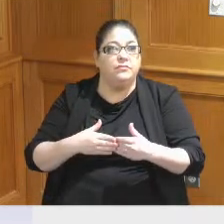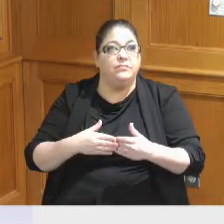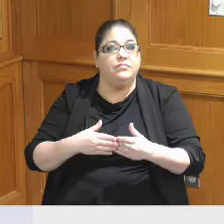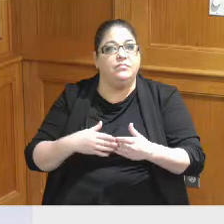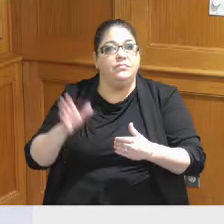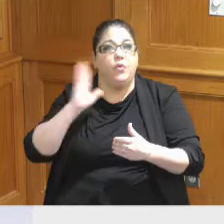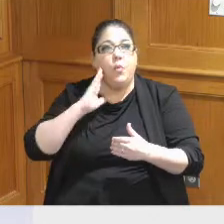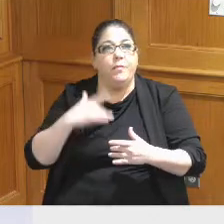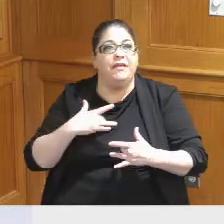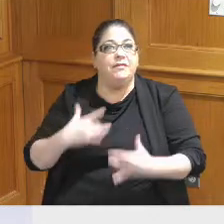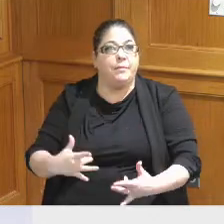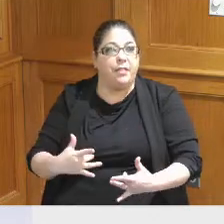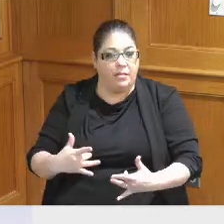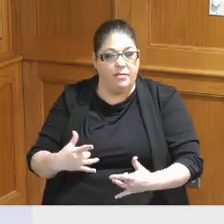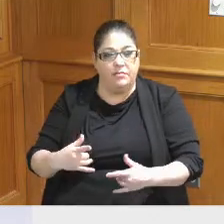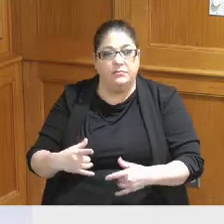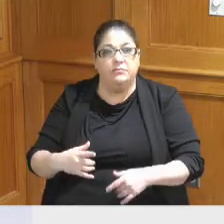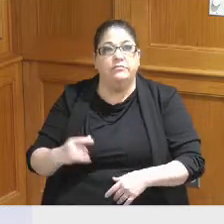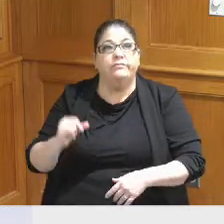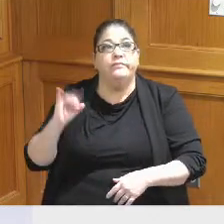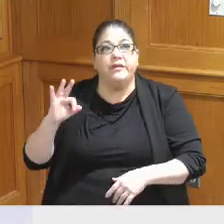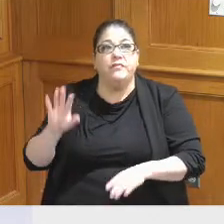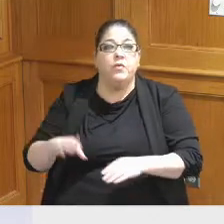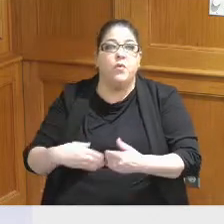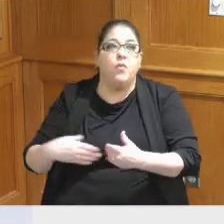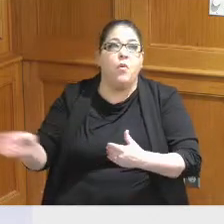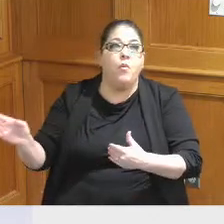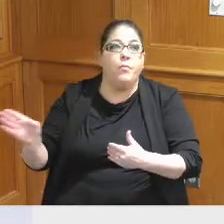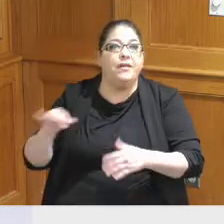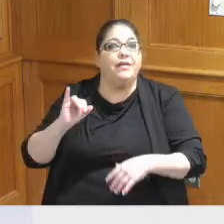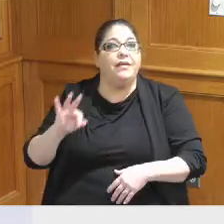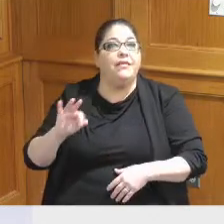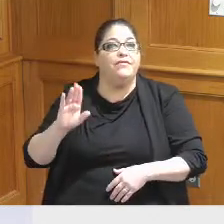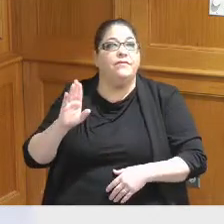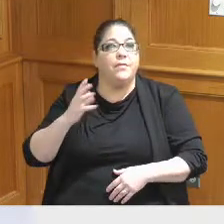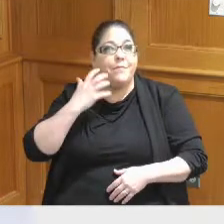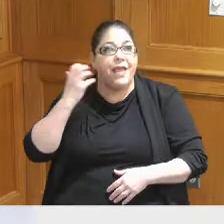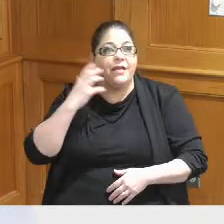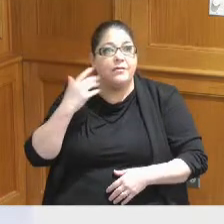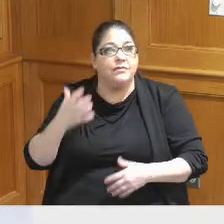and then from dates for instance if we then the day of a Bengals game if we need better egress for